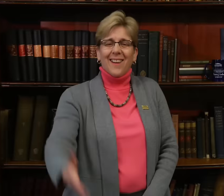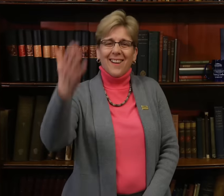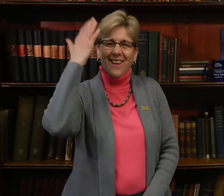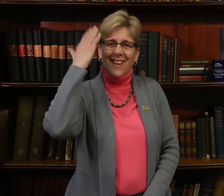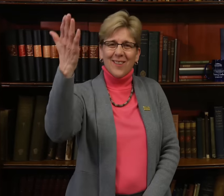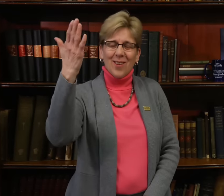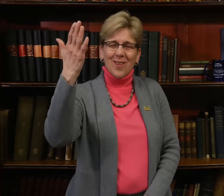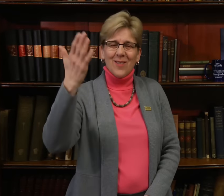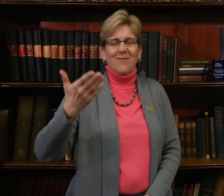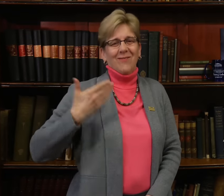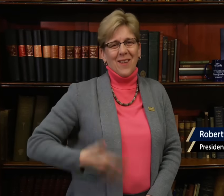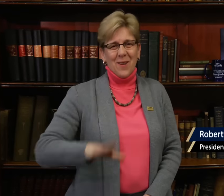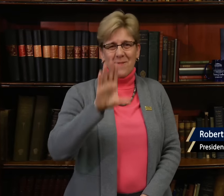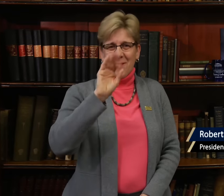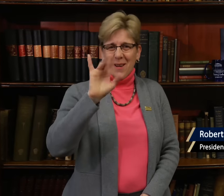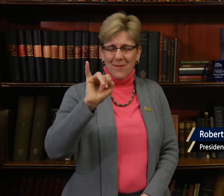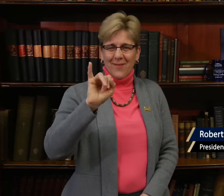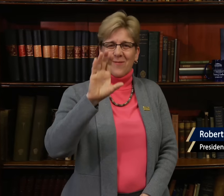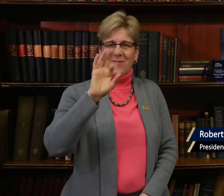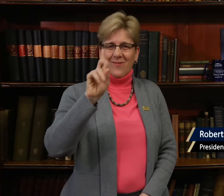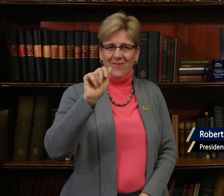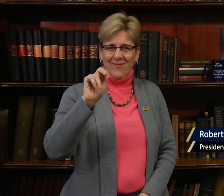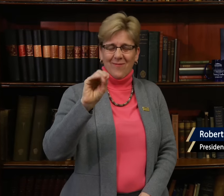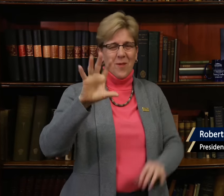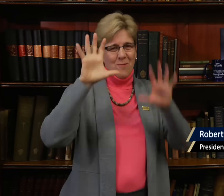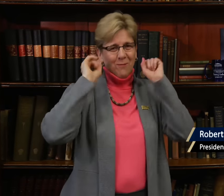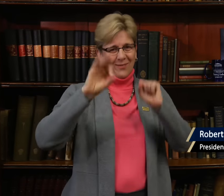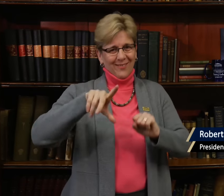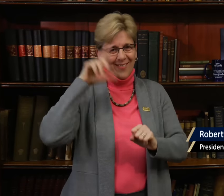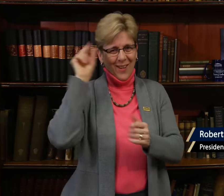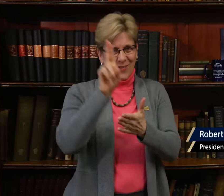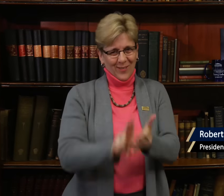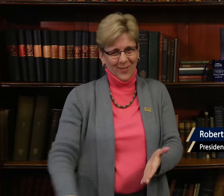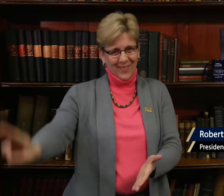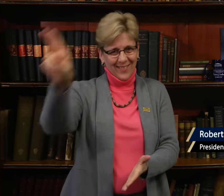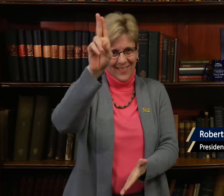Hello! I'm Roberta "Bobbi" Cordano, President of Gallaudet University.